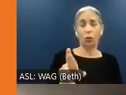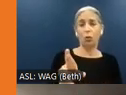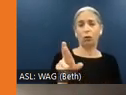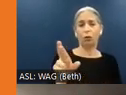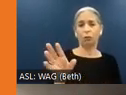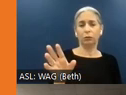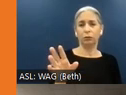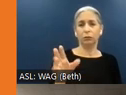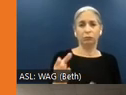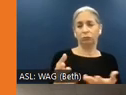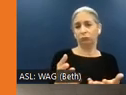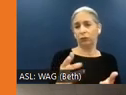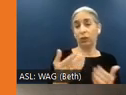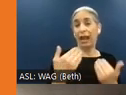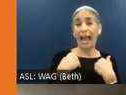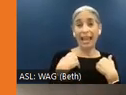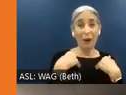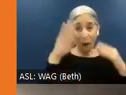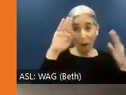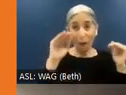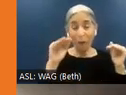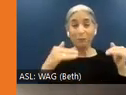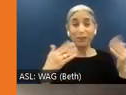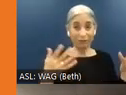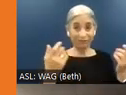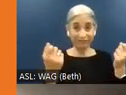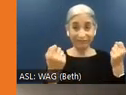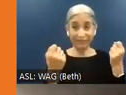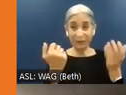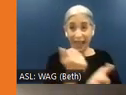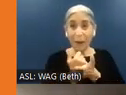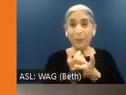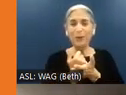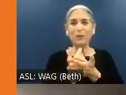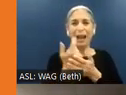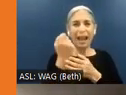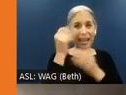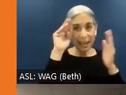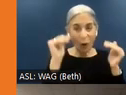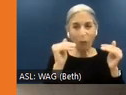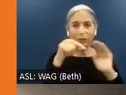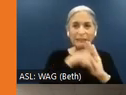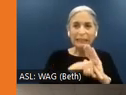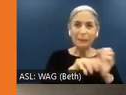you might have. I hope this was useful, was deep enough to show what as a company or as